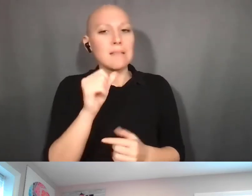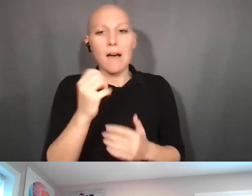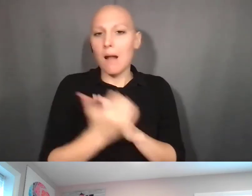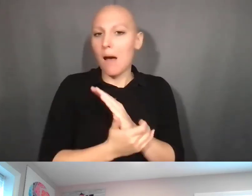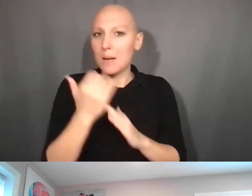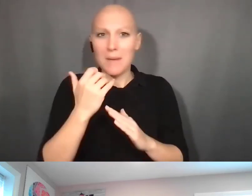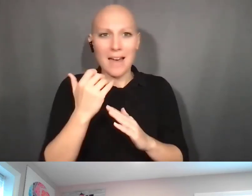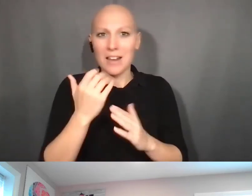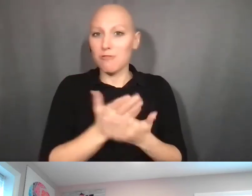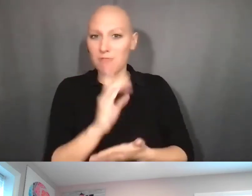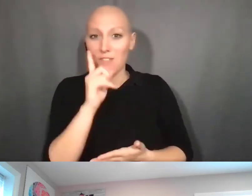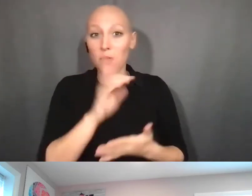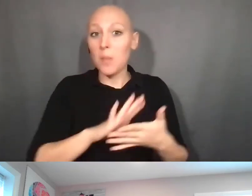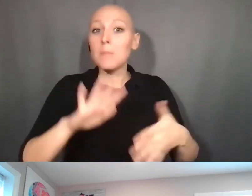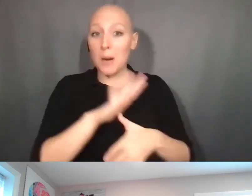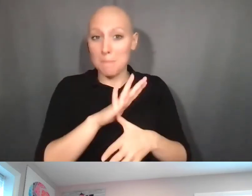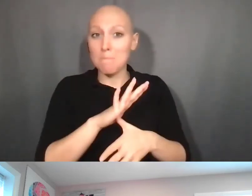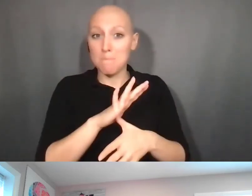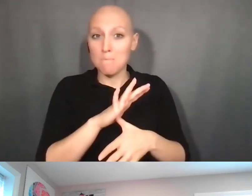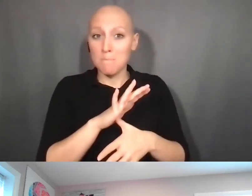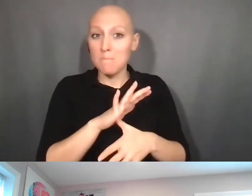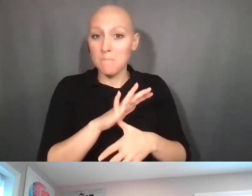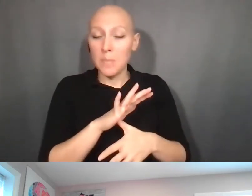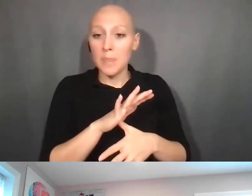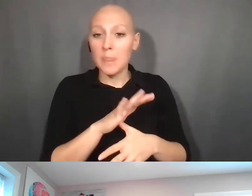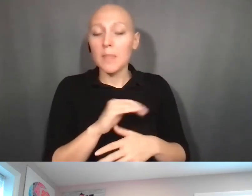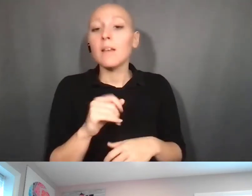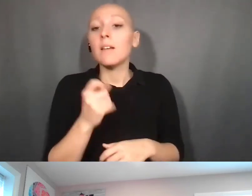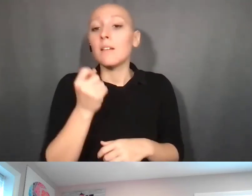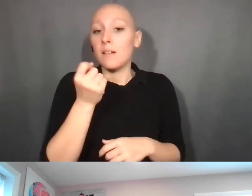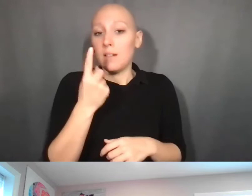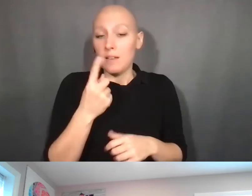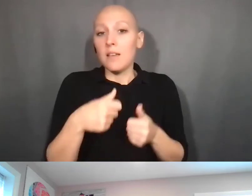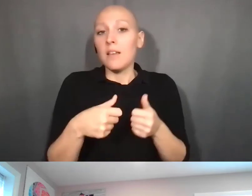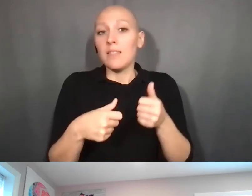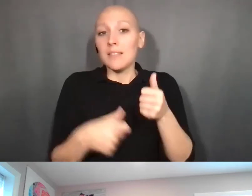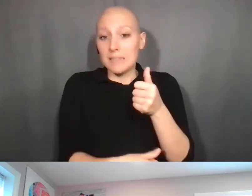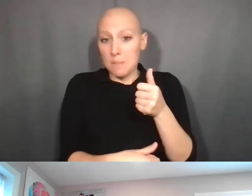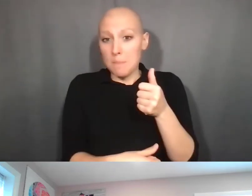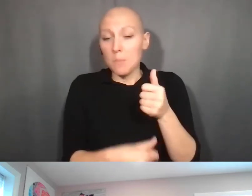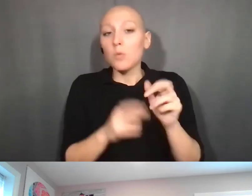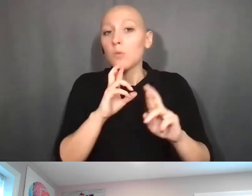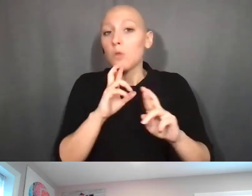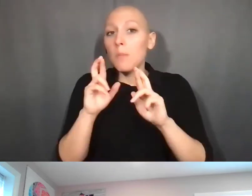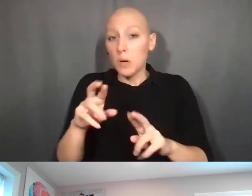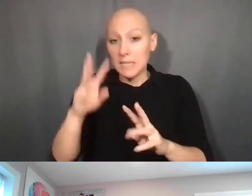so the subawardee's institution would report the invention but then they have to communicate